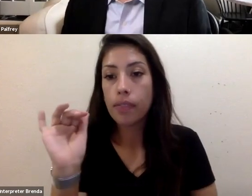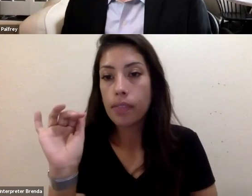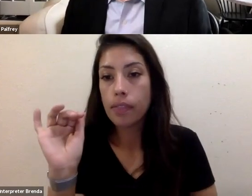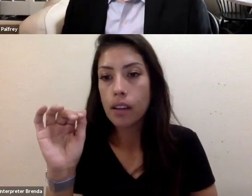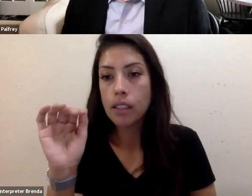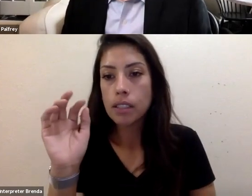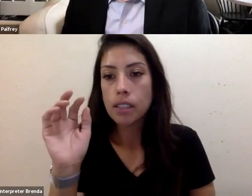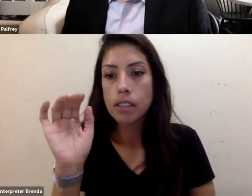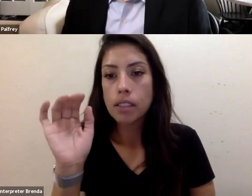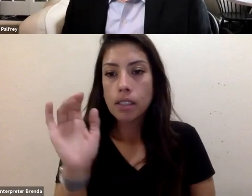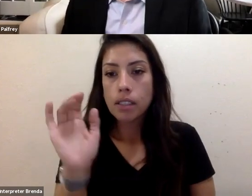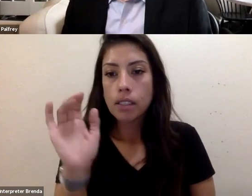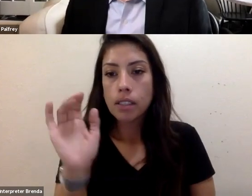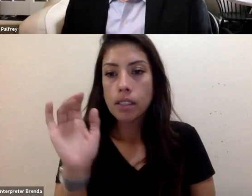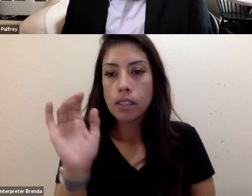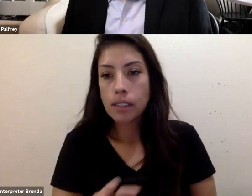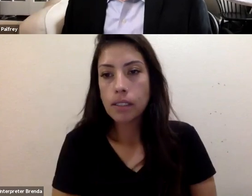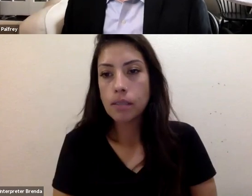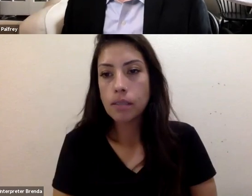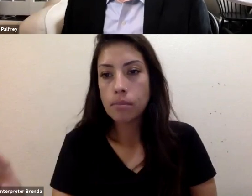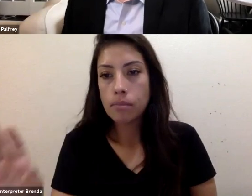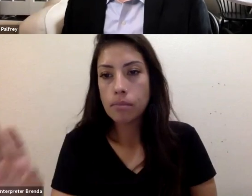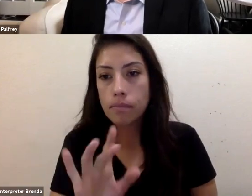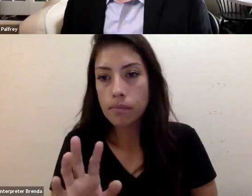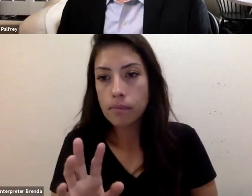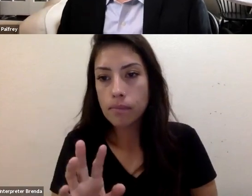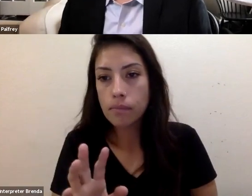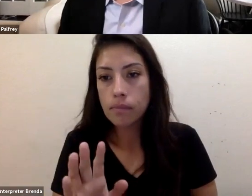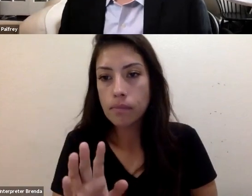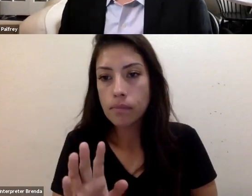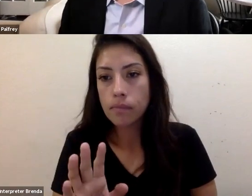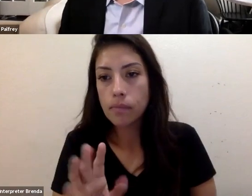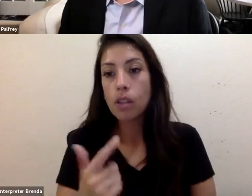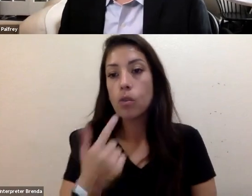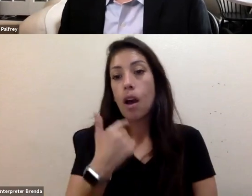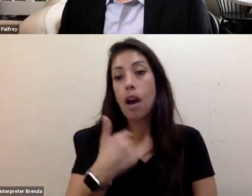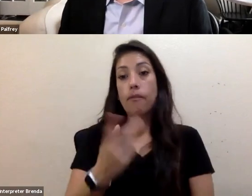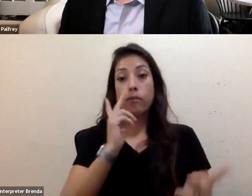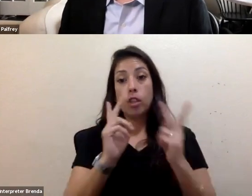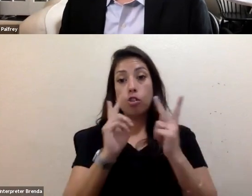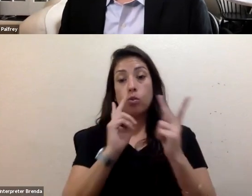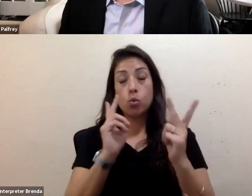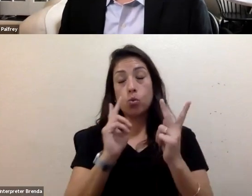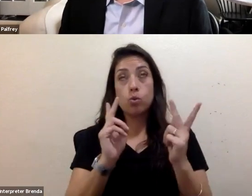And in terms of a visual description, I am a white male in my late 40s.